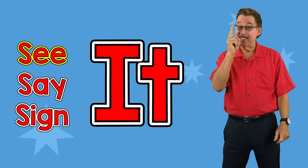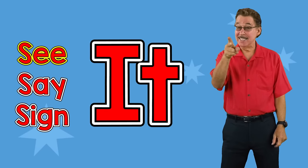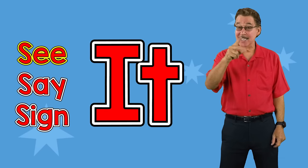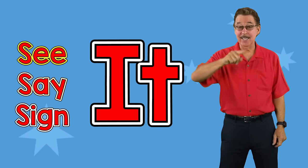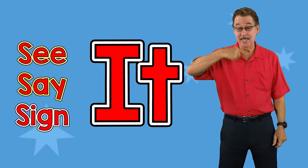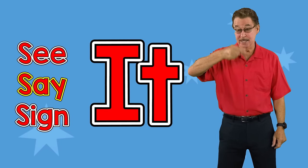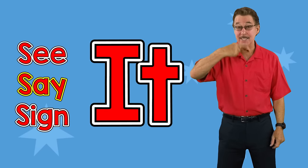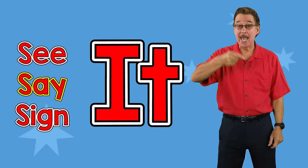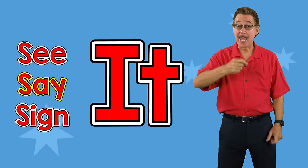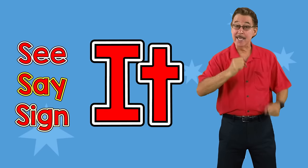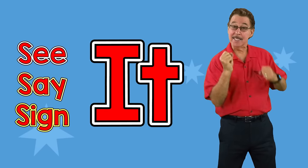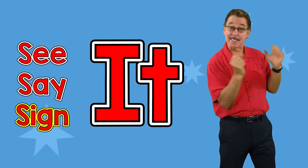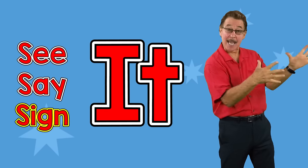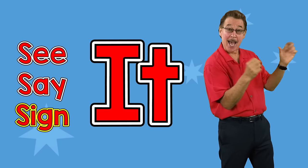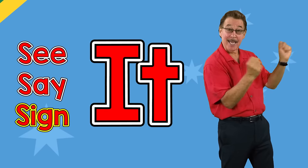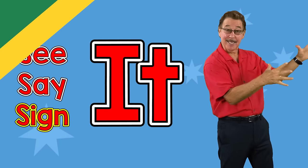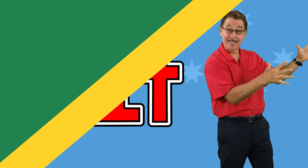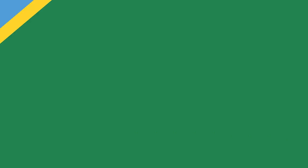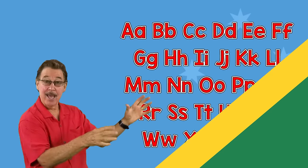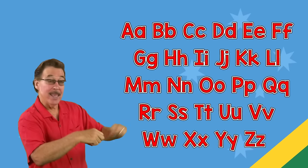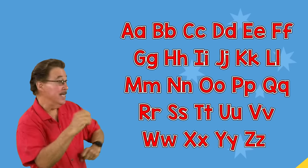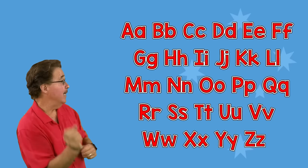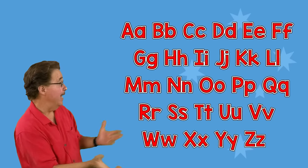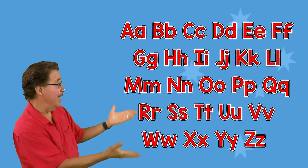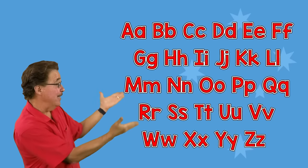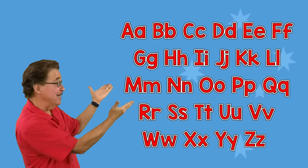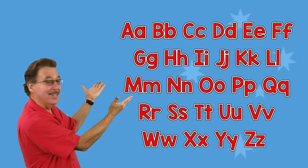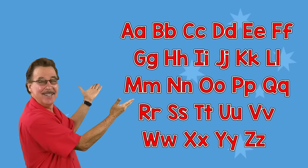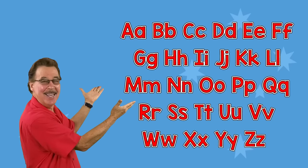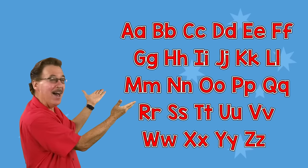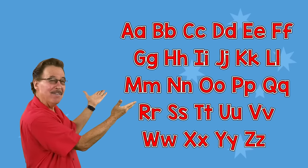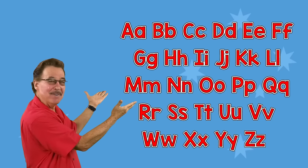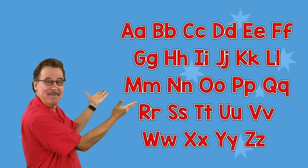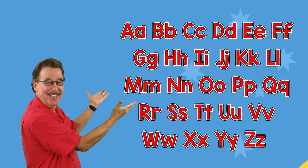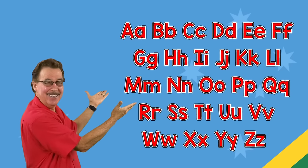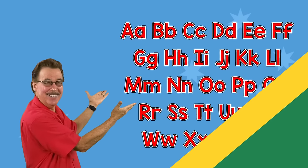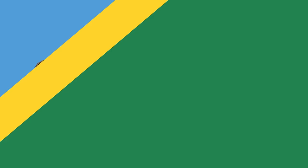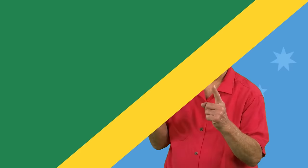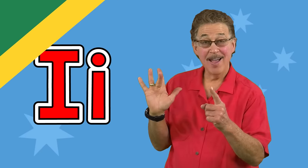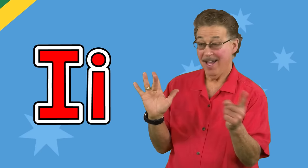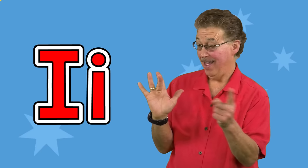See it, say it, sign it The letters of the alphabet